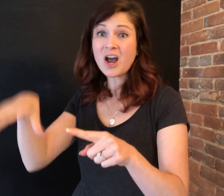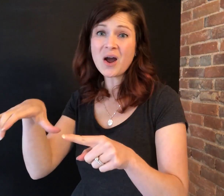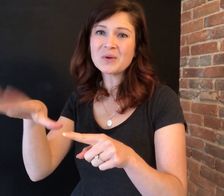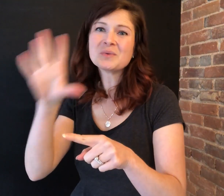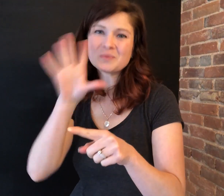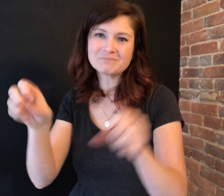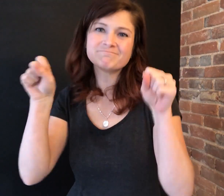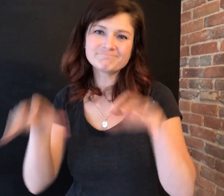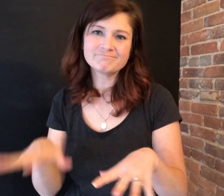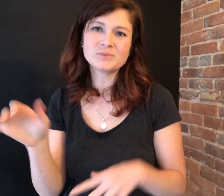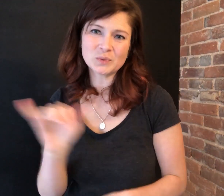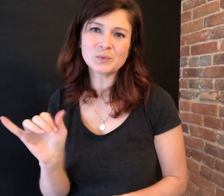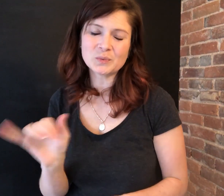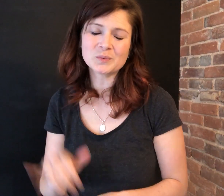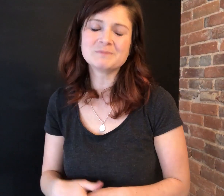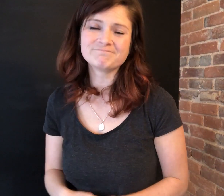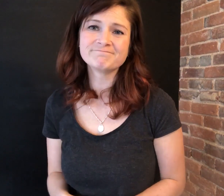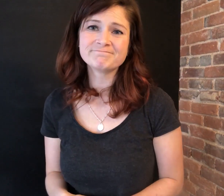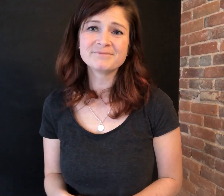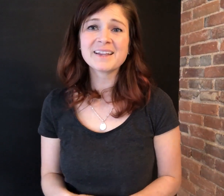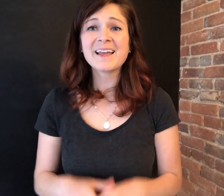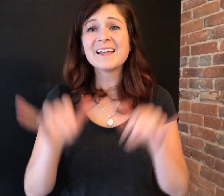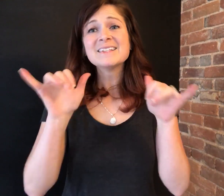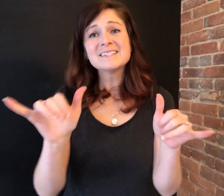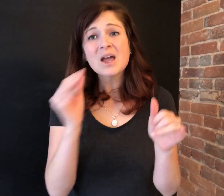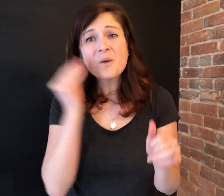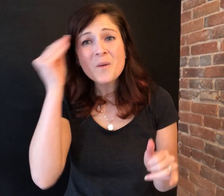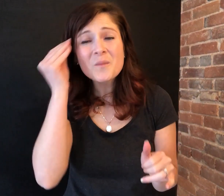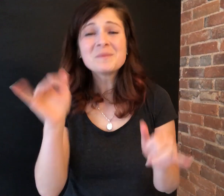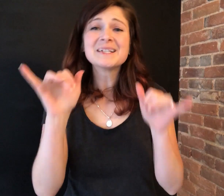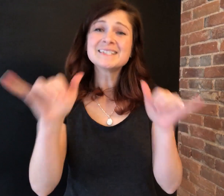will not happen in Chicago this summer. Stay home, stay healthy,